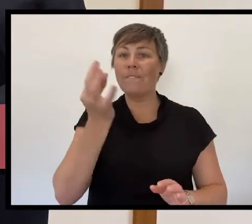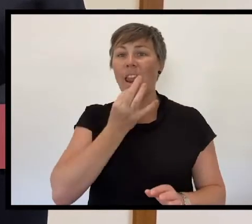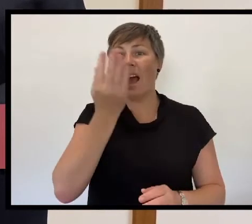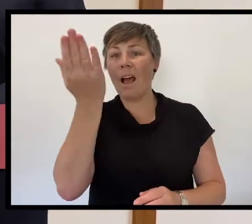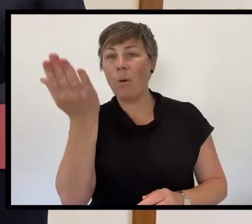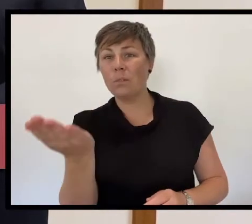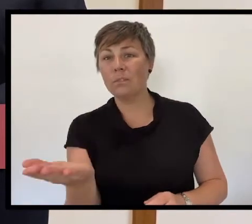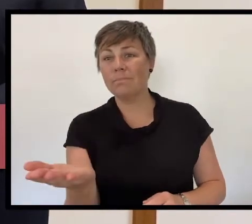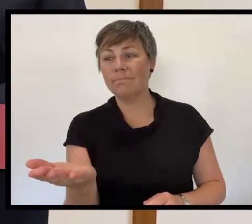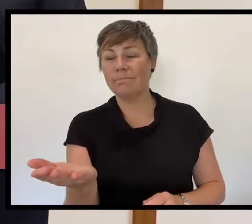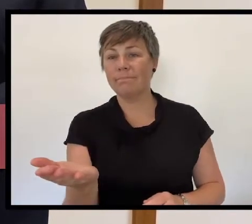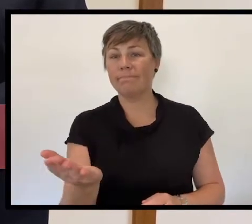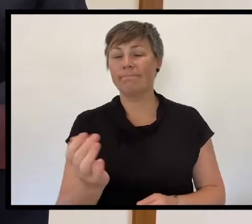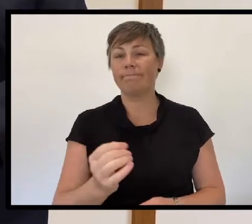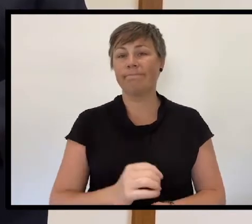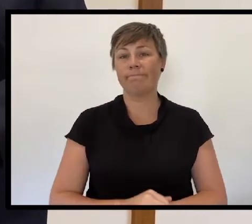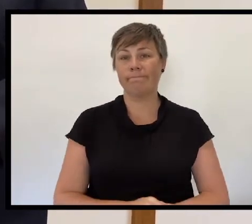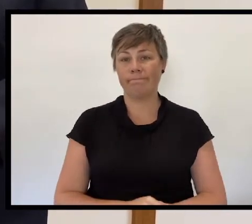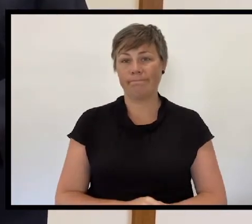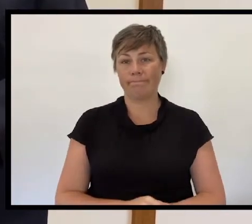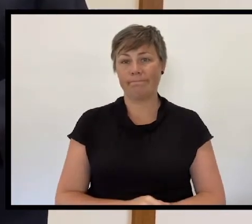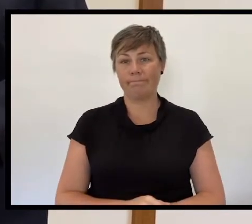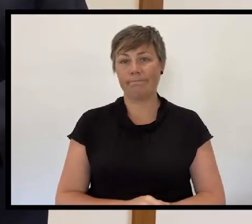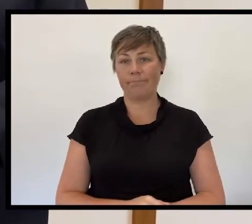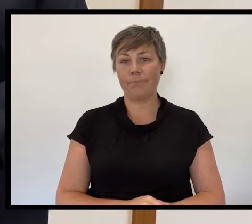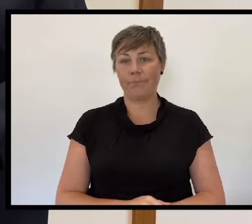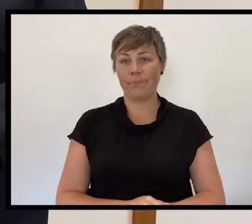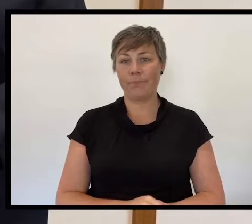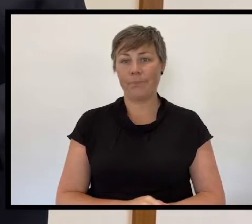a rusting hulk is their tombstone afast on the ocean bed